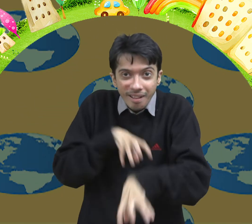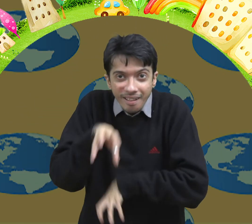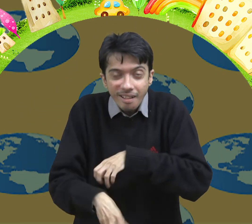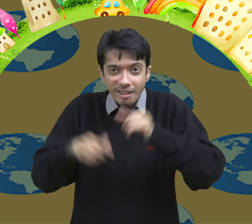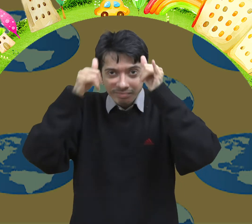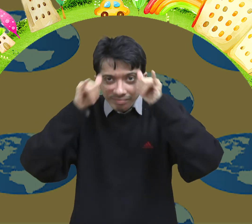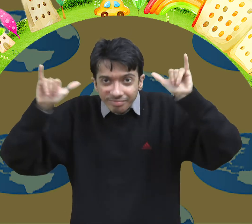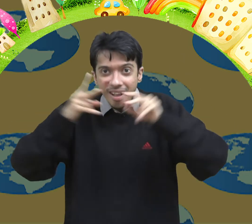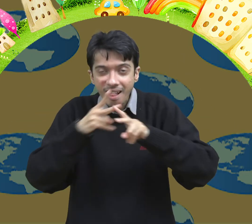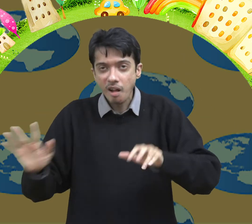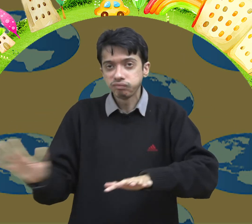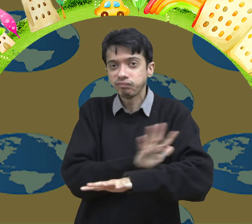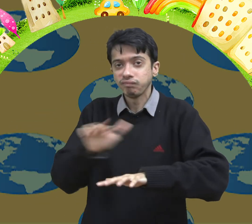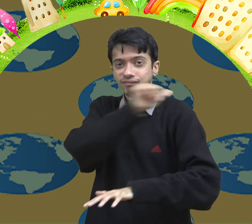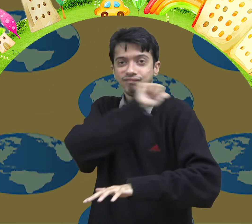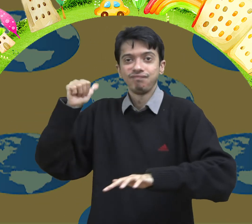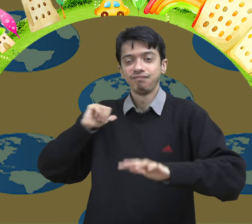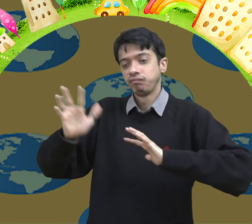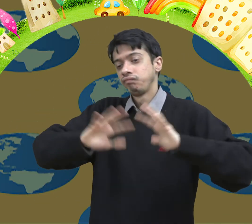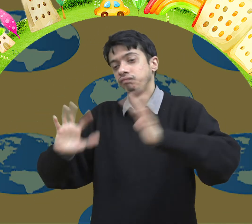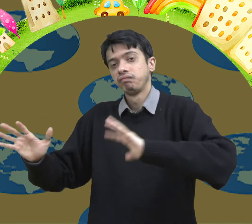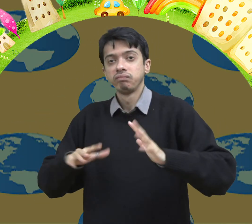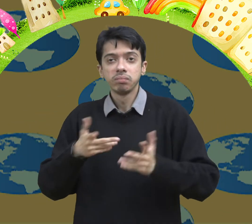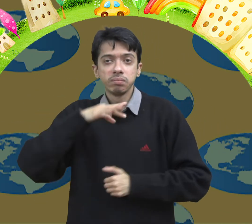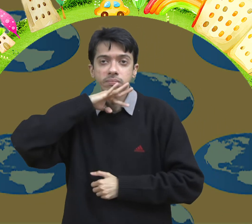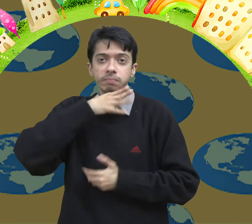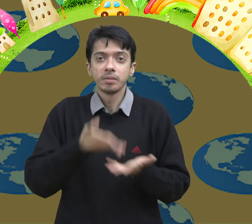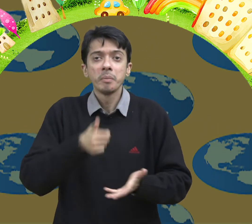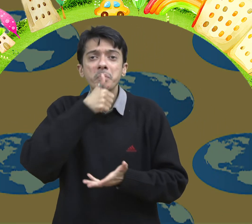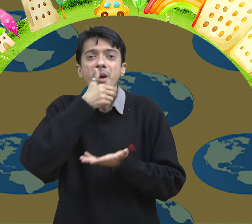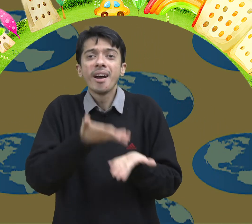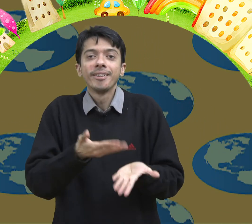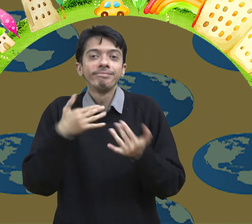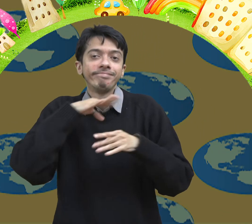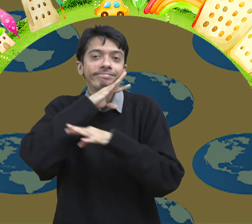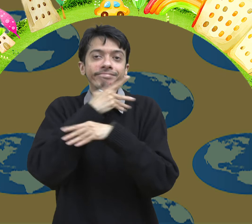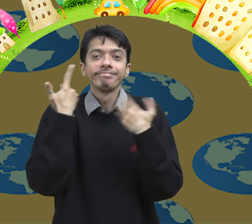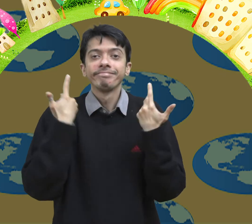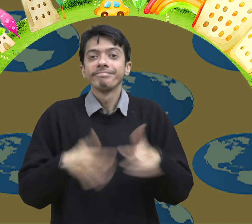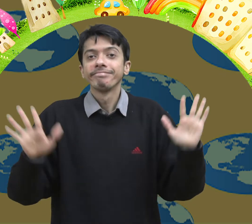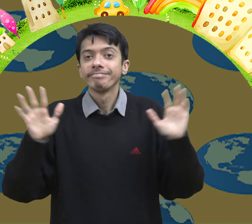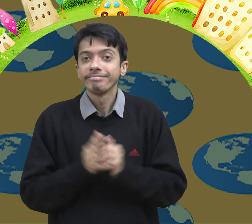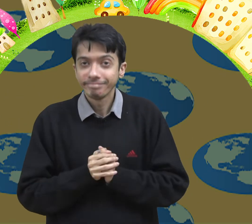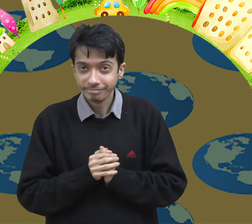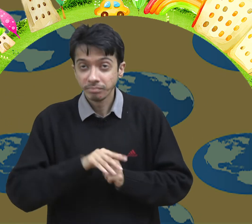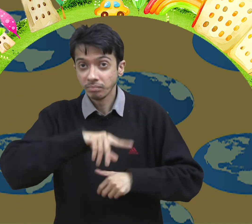They also bathe their animals there. This causes water pollution.